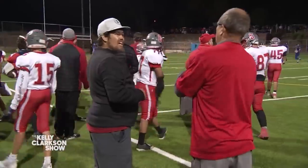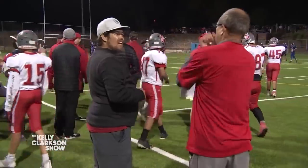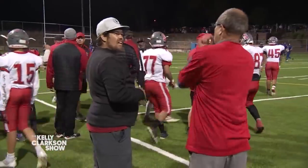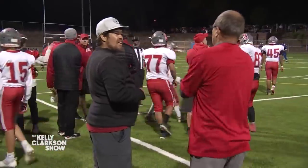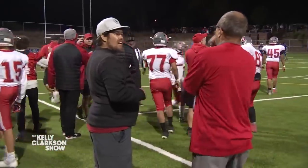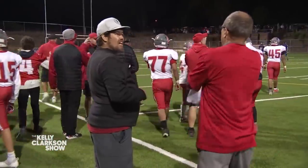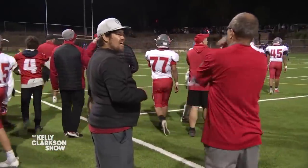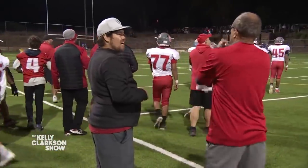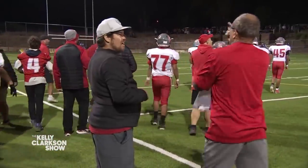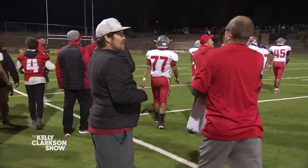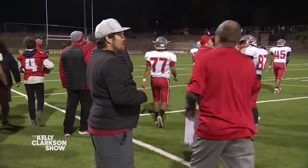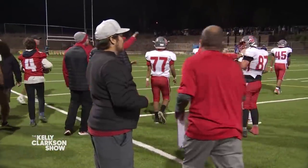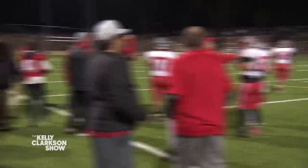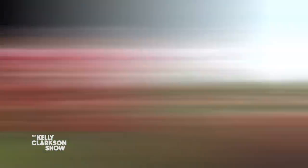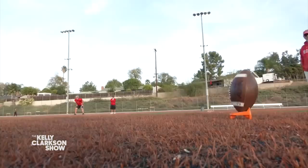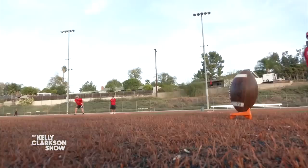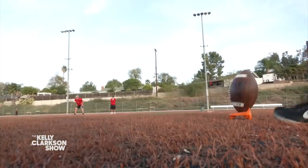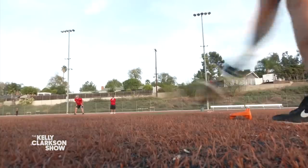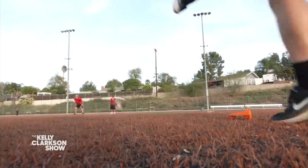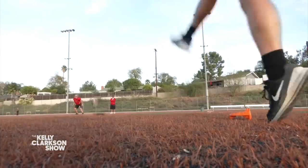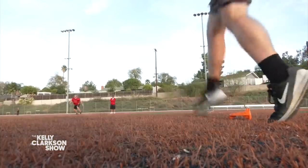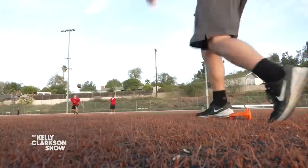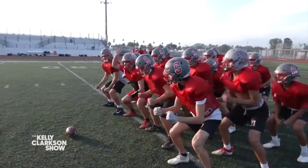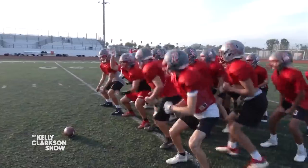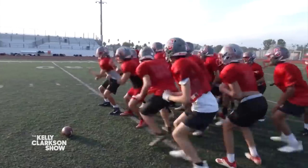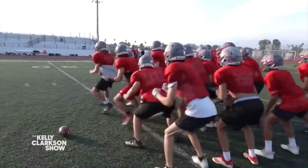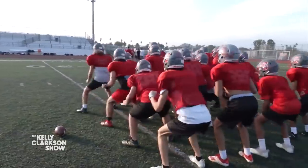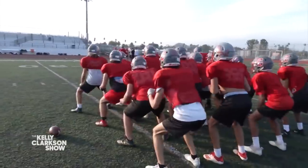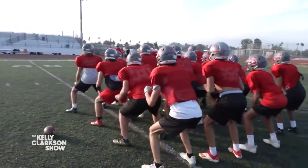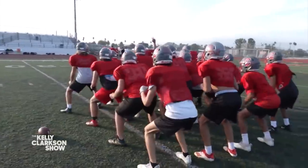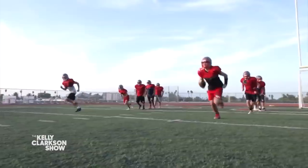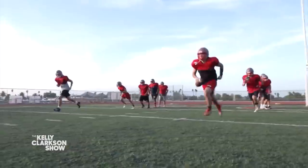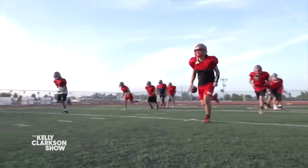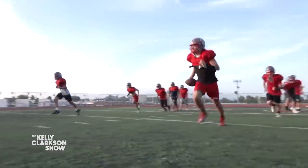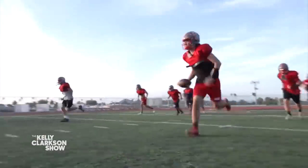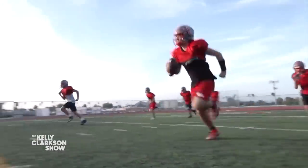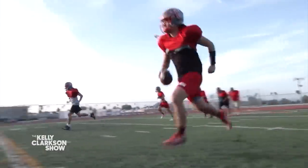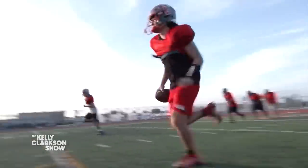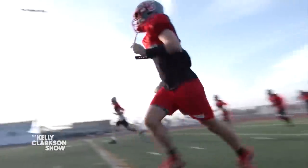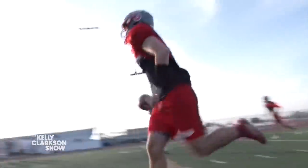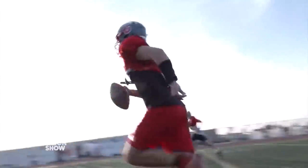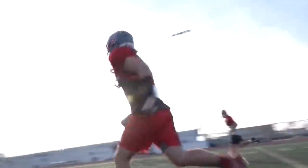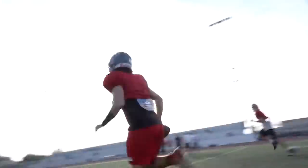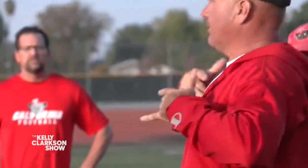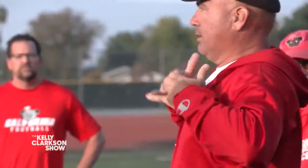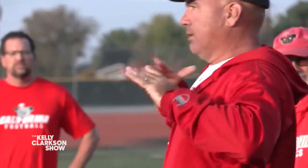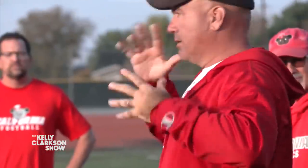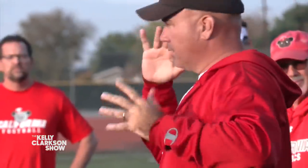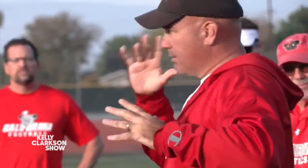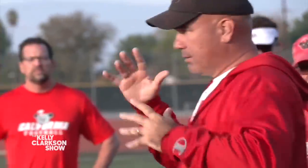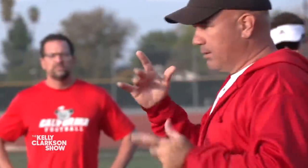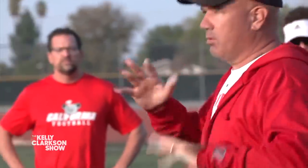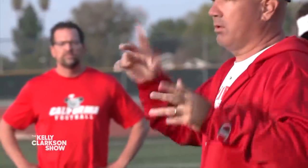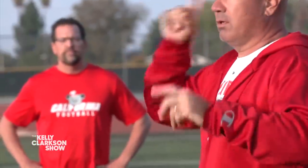So I have high expectations for these boys. [Kelly] In a sport where sound is typically crucial, their secret weapon is sign language.